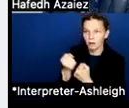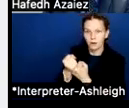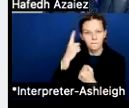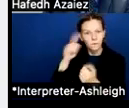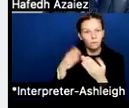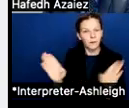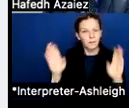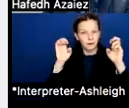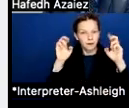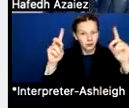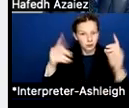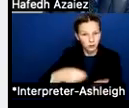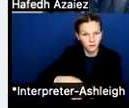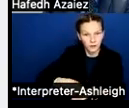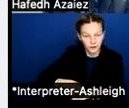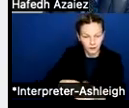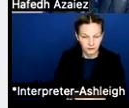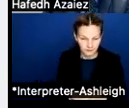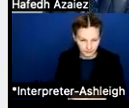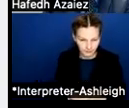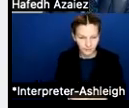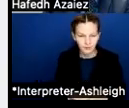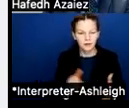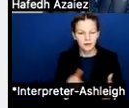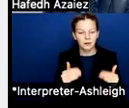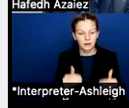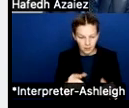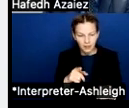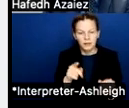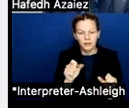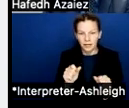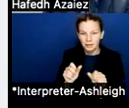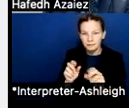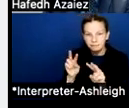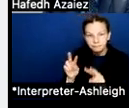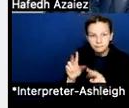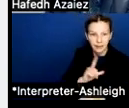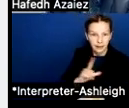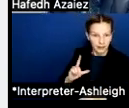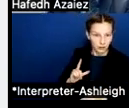And last but not least, stay engaged on the legislative sessions. And now, I'll turn it back over to Maritza.